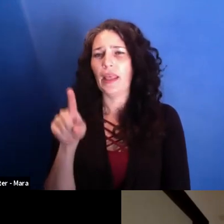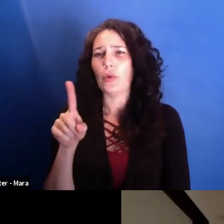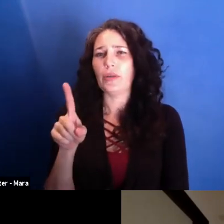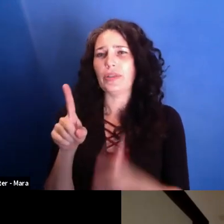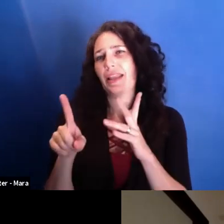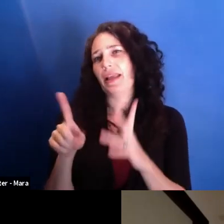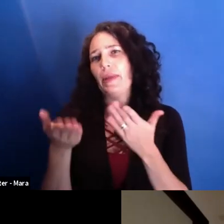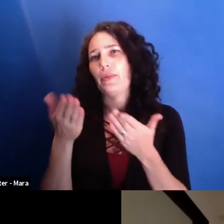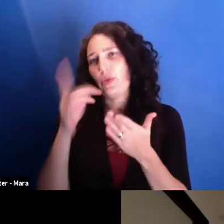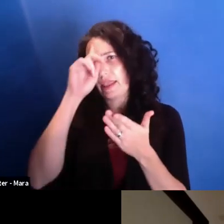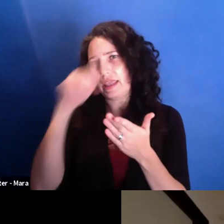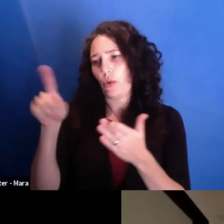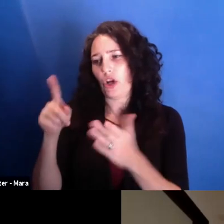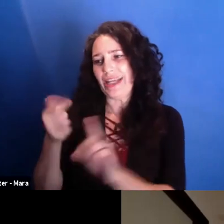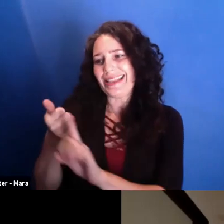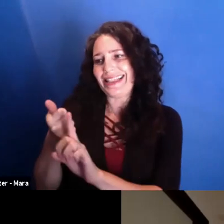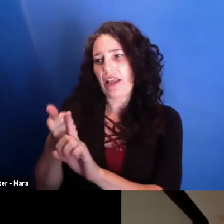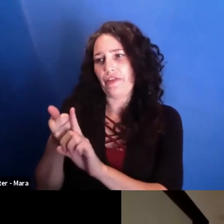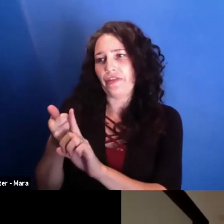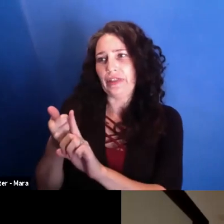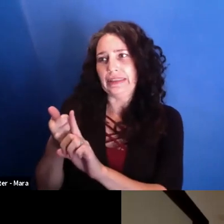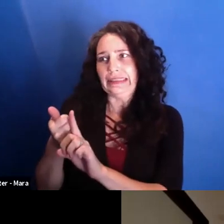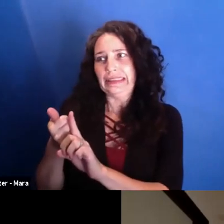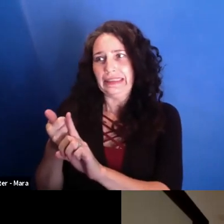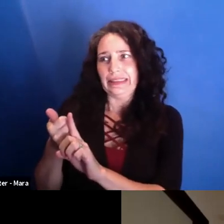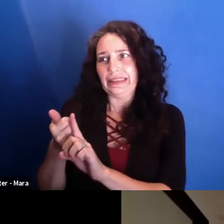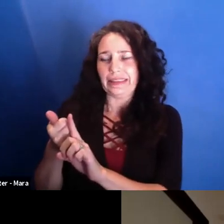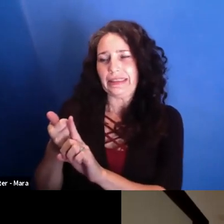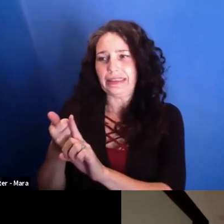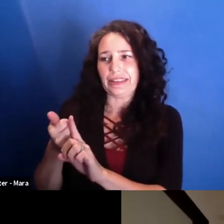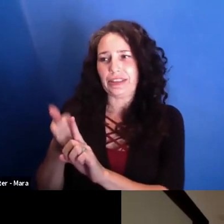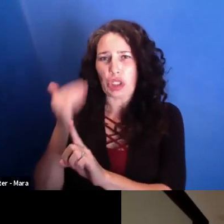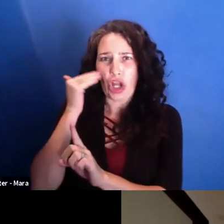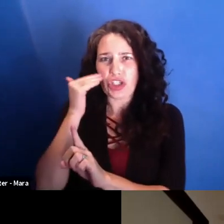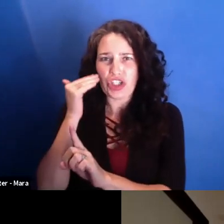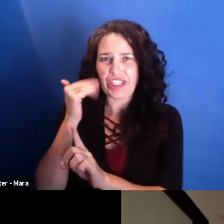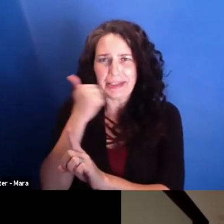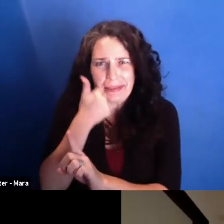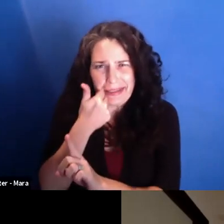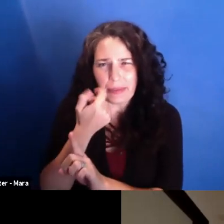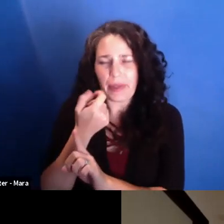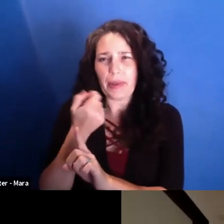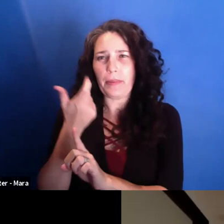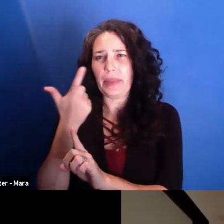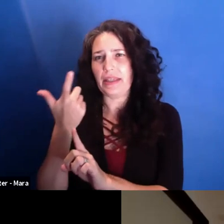that you controlled the edits? I'm always curious when documentary filmmakers are doing observational work like you're doing, it's so intimate.